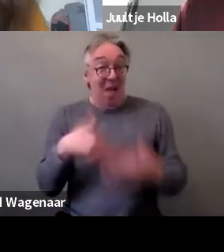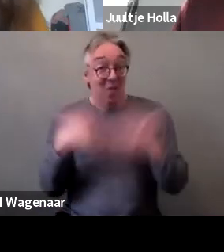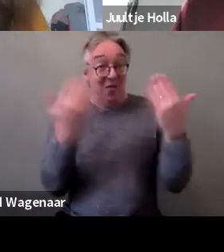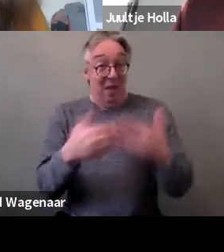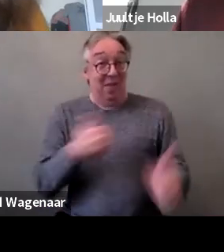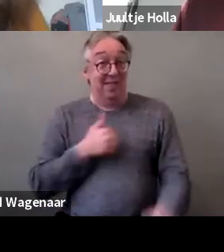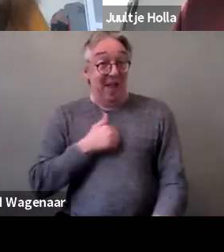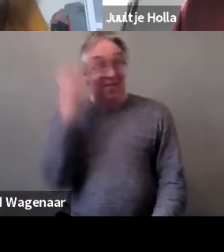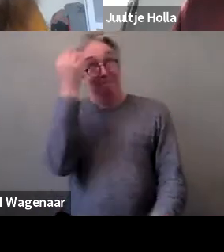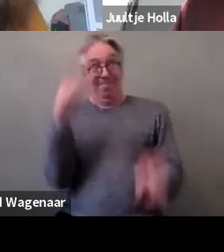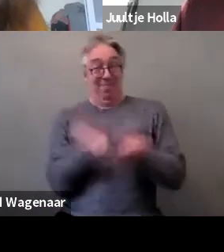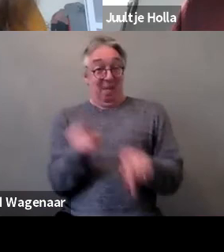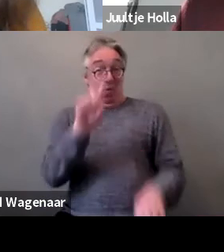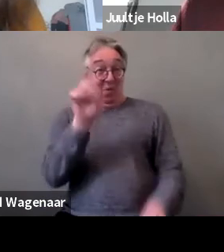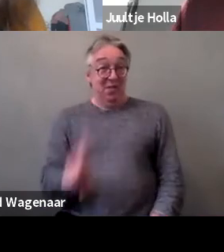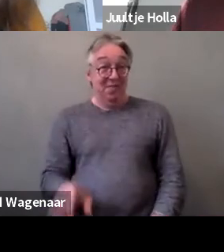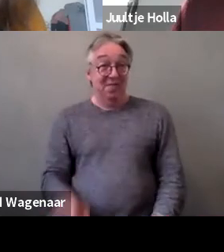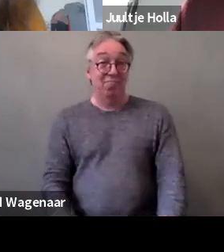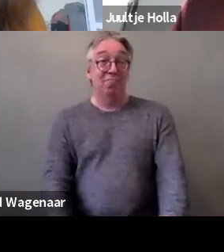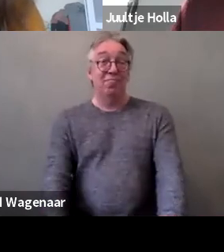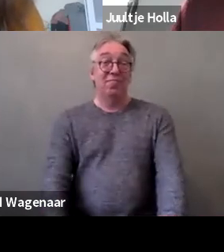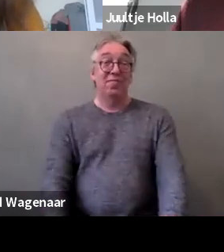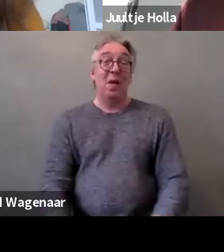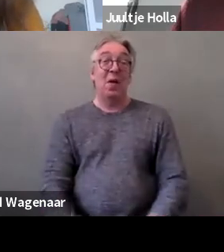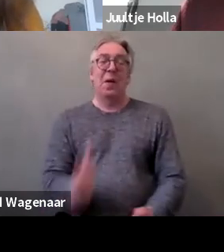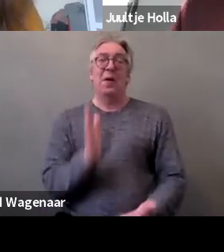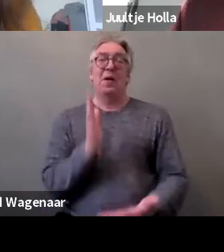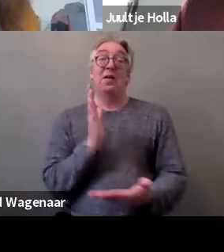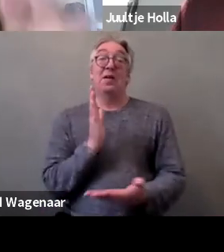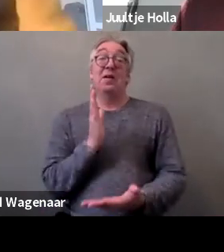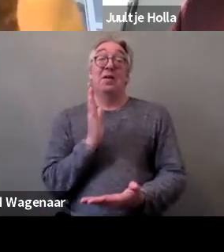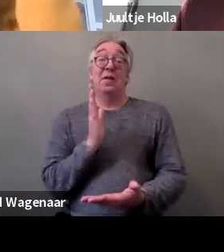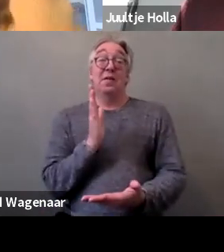So, yes, meanings, success of our work,